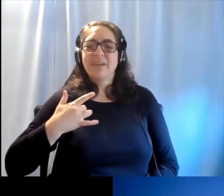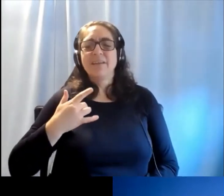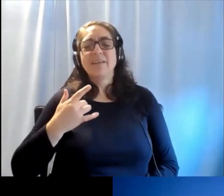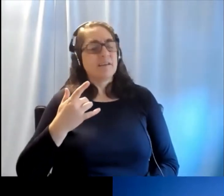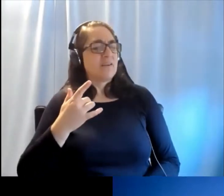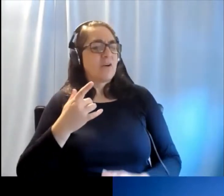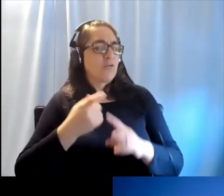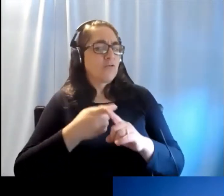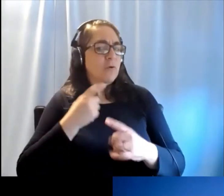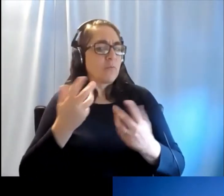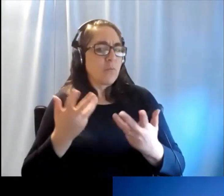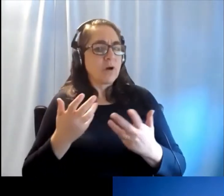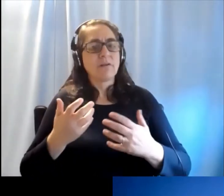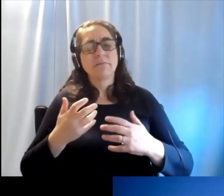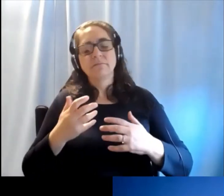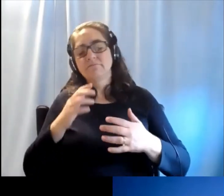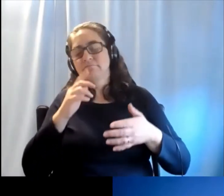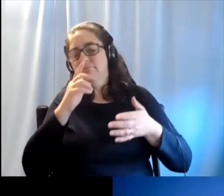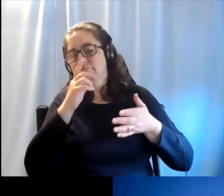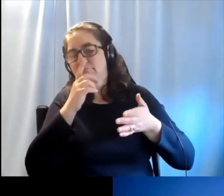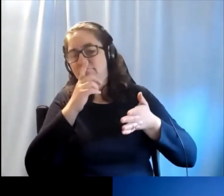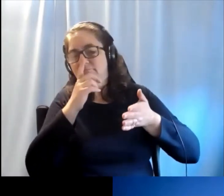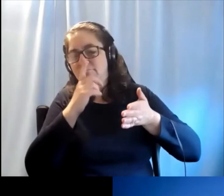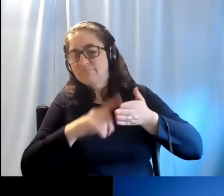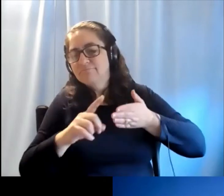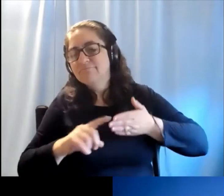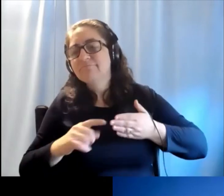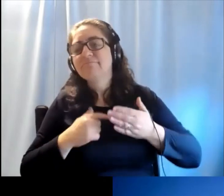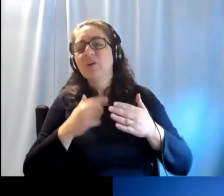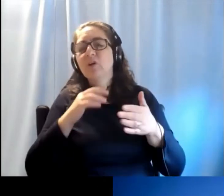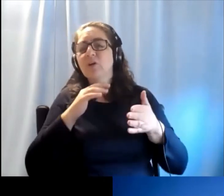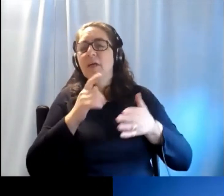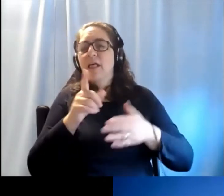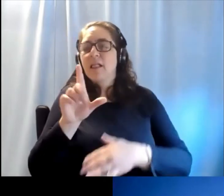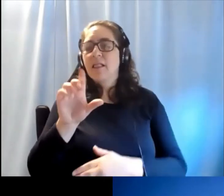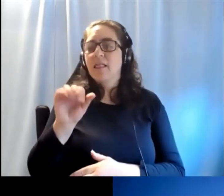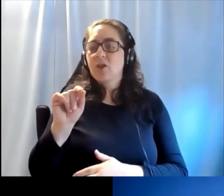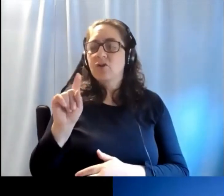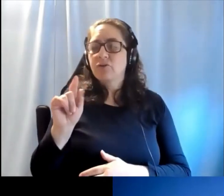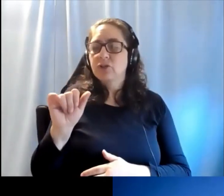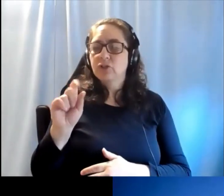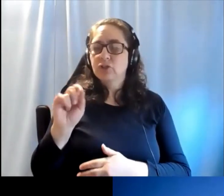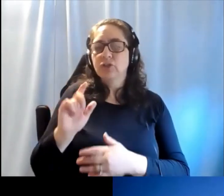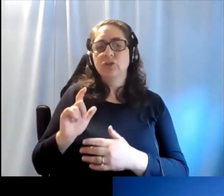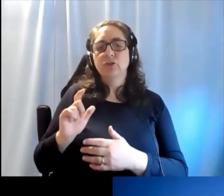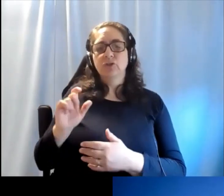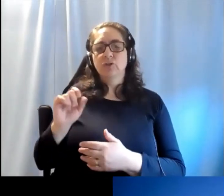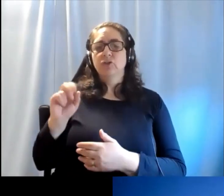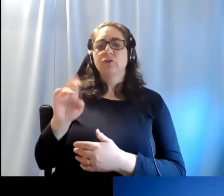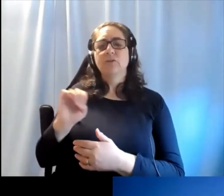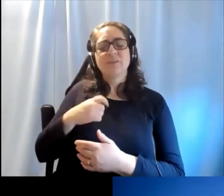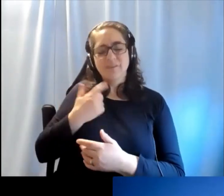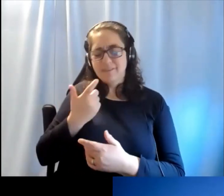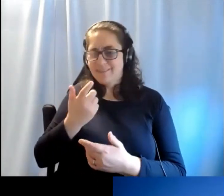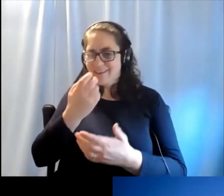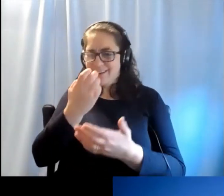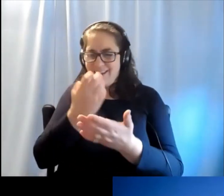estimated, I mean that based on review of literature and metaanalysis, so and evidence